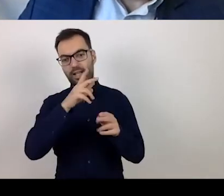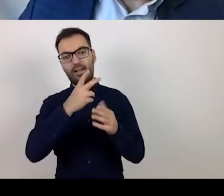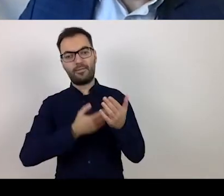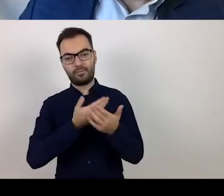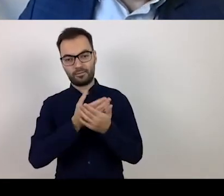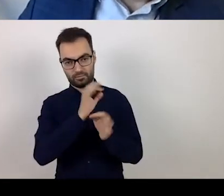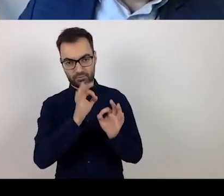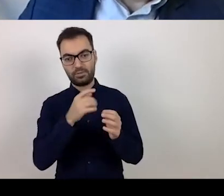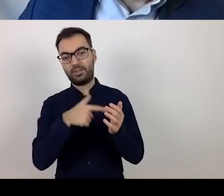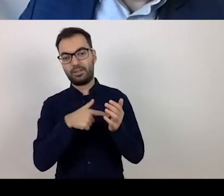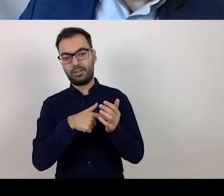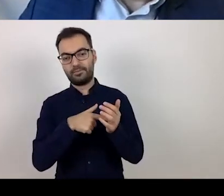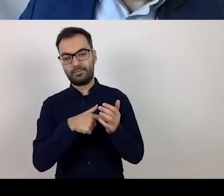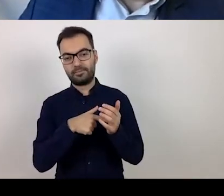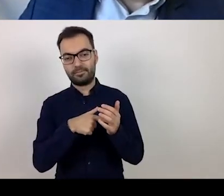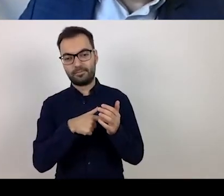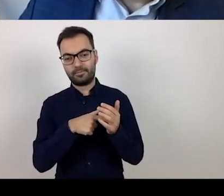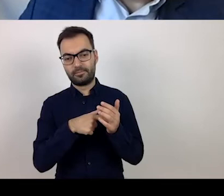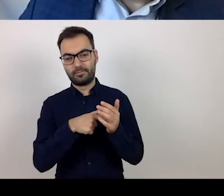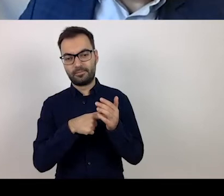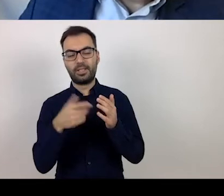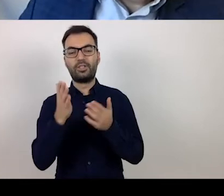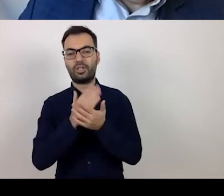is evaluated in the "substantive part".